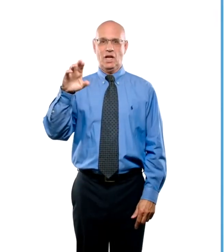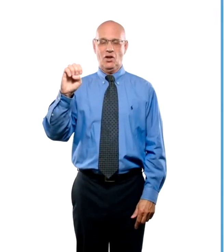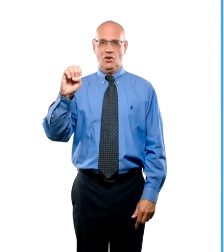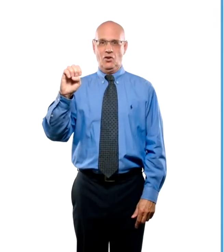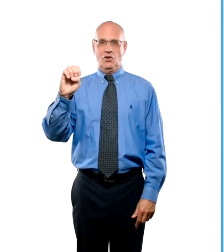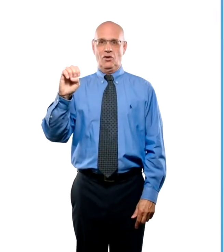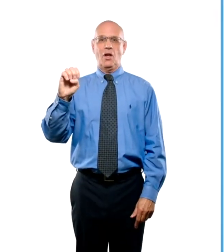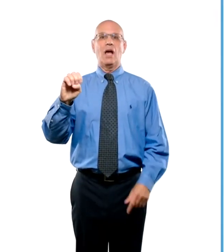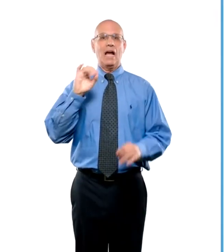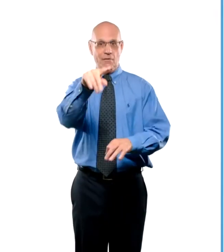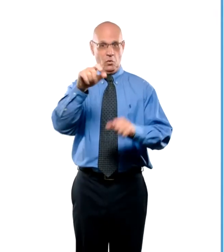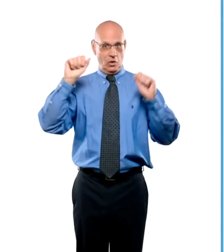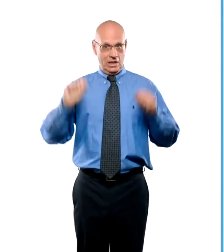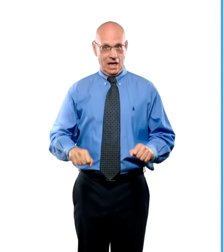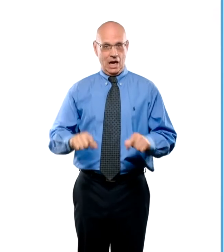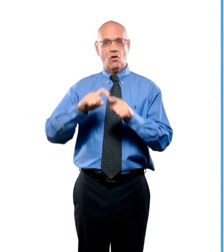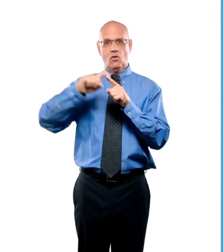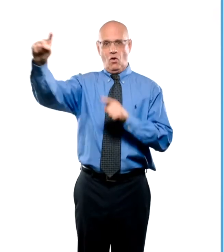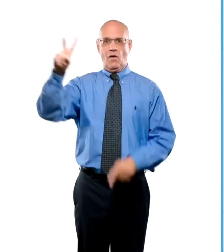In Delaware, video relay call 911 if you can.